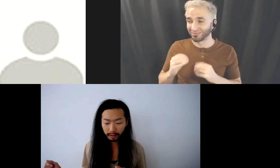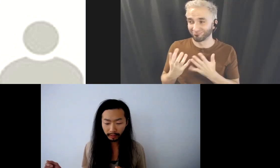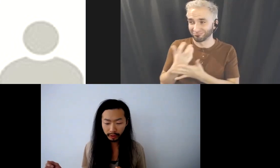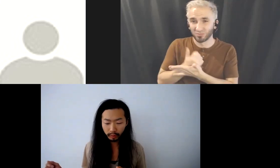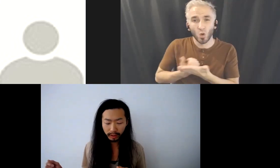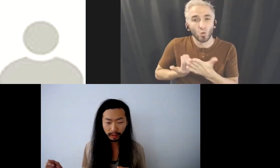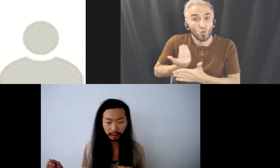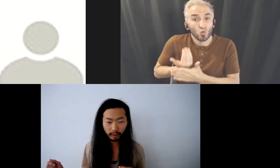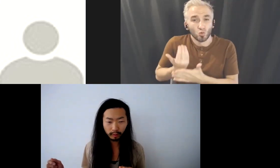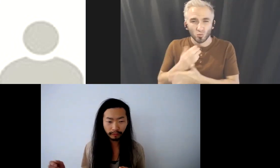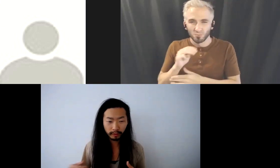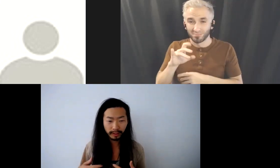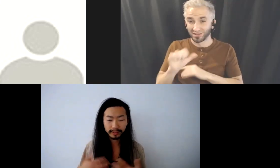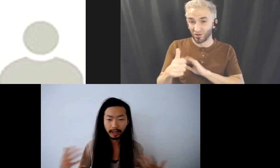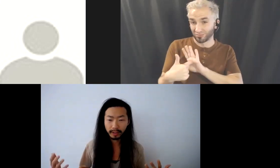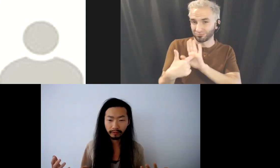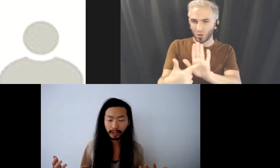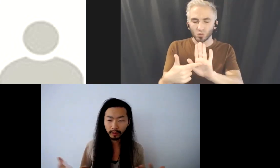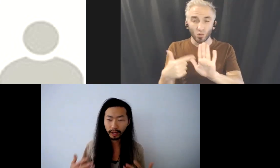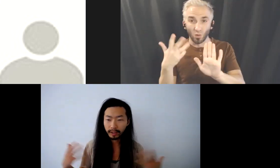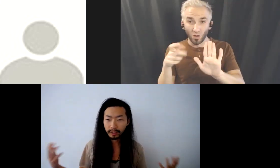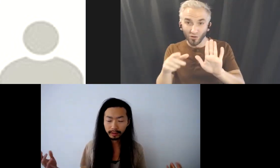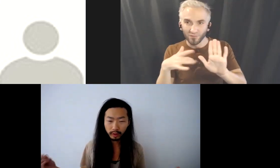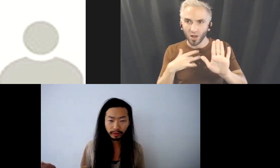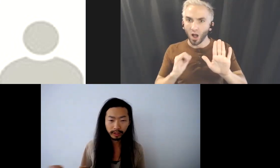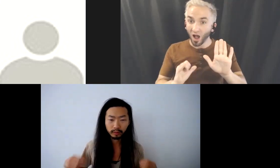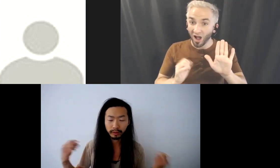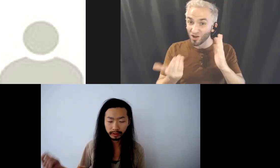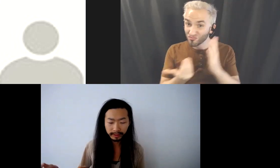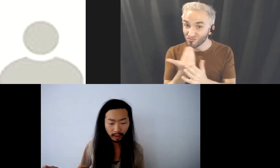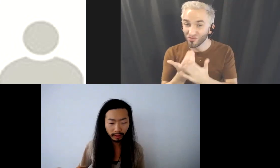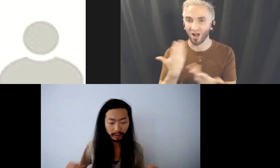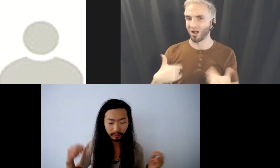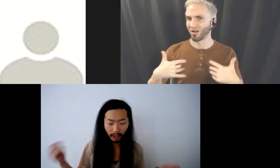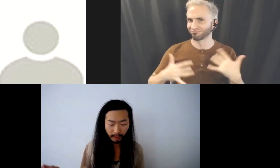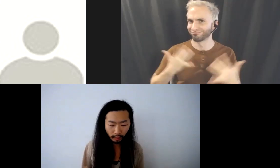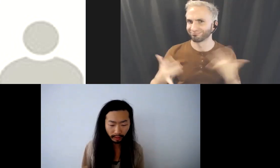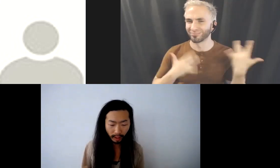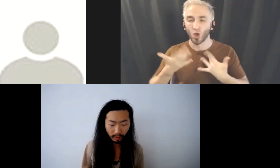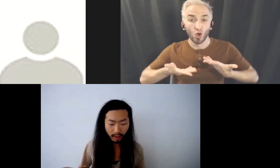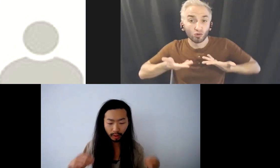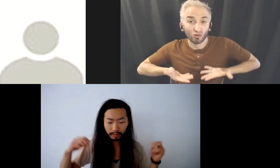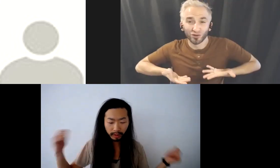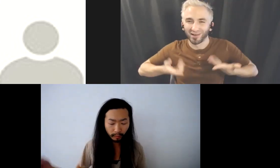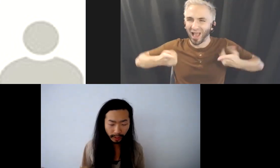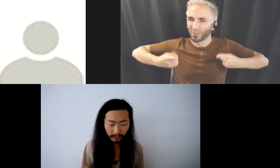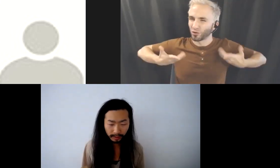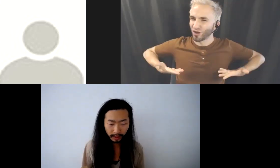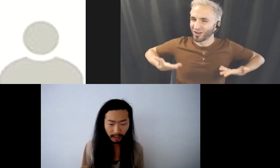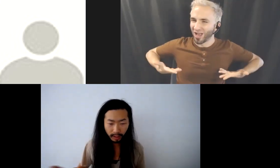So I want all of us to feel that excitement. It's new things, current, happening right now in the residency.